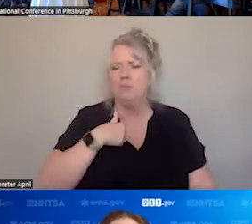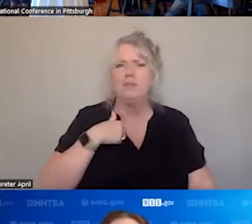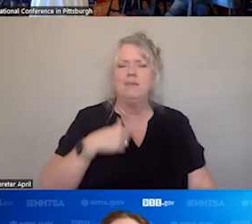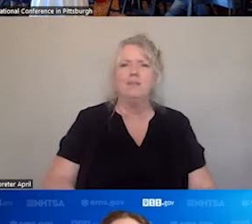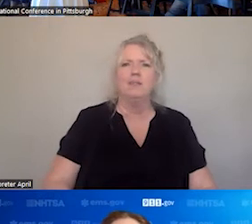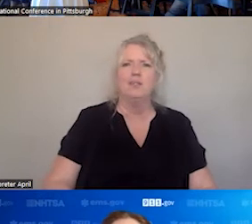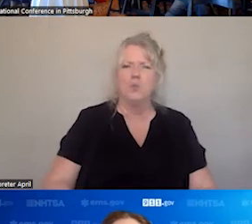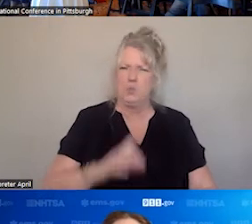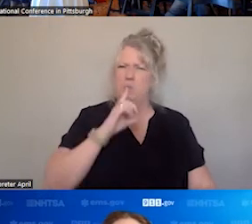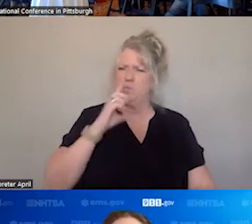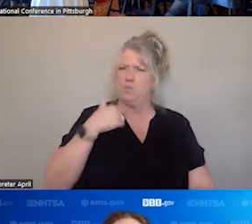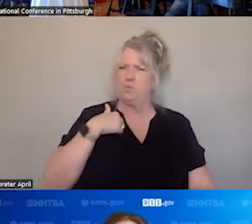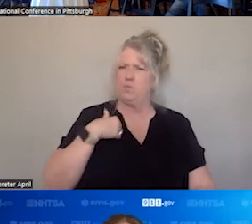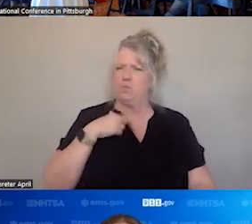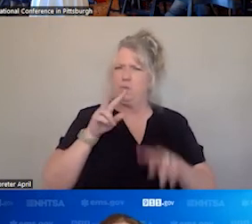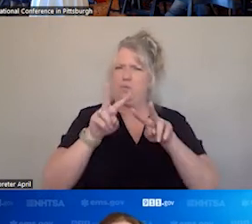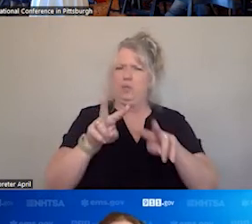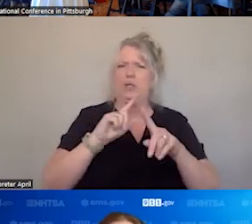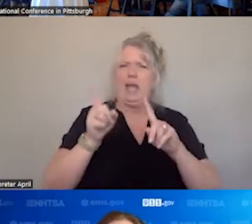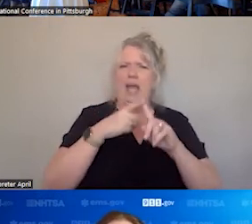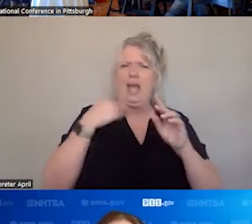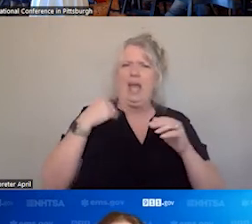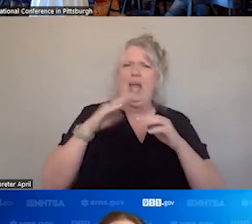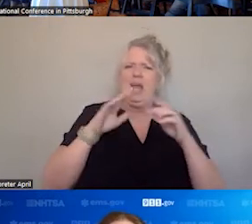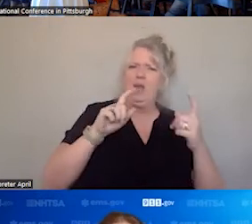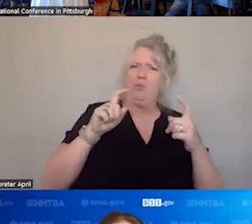LOOK AT THIS AS KIND OF A TEMPLATE FOR HOW WE PIVOT INTO THE BEHAVIORAL HEALTH RESPONSE,